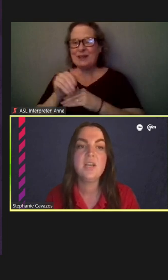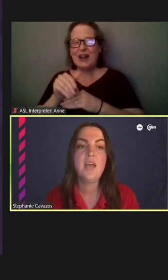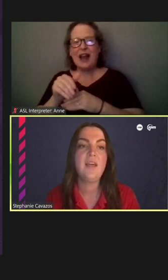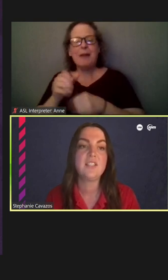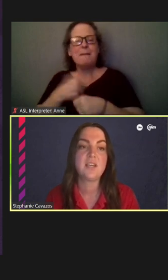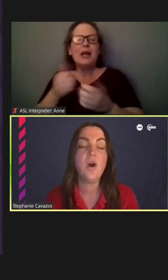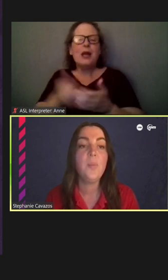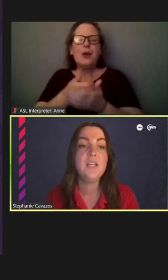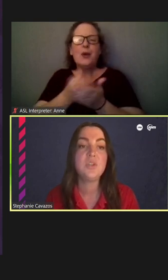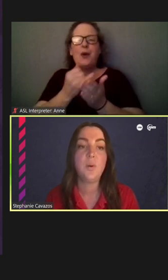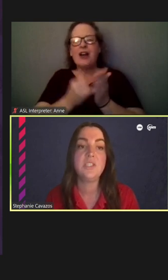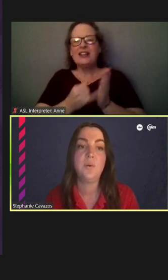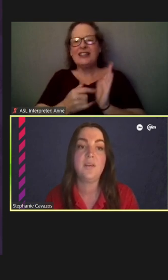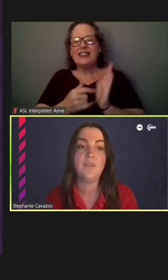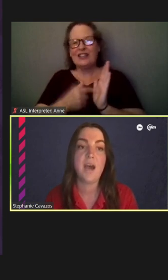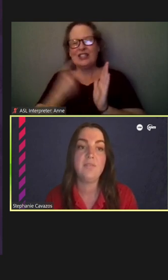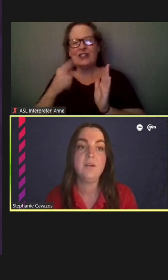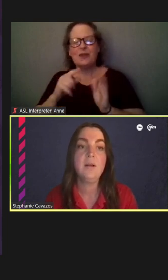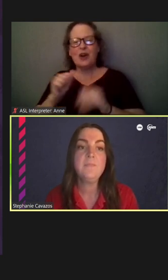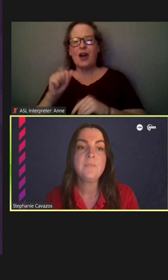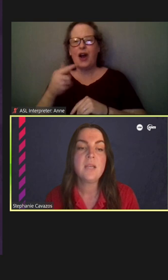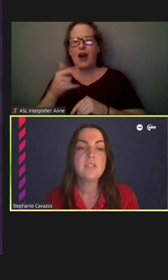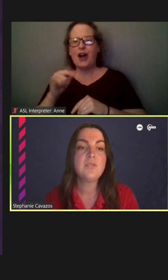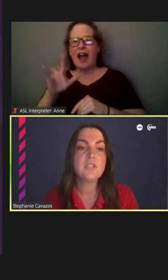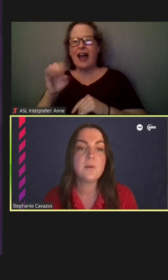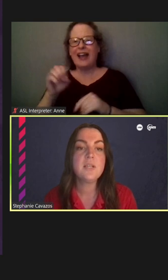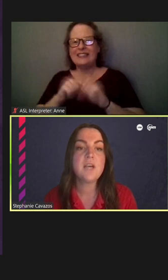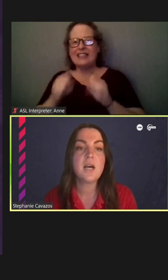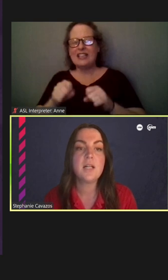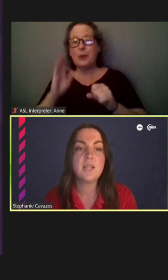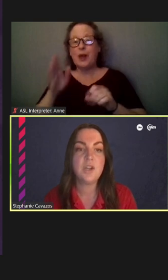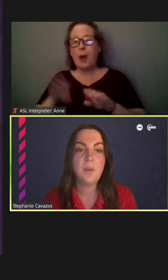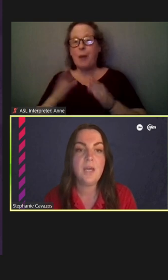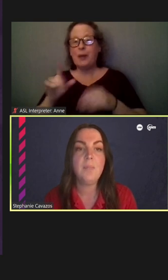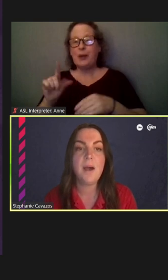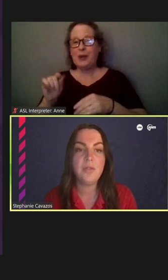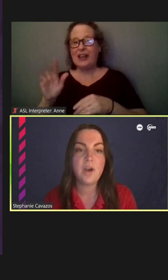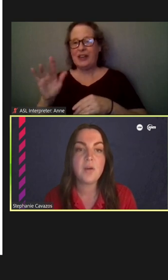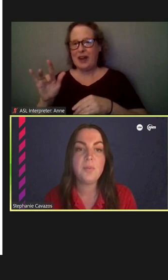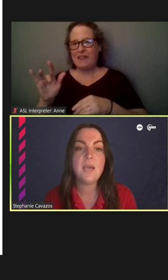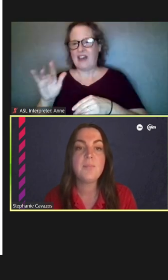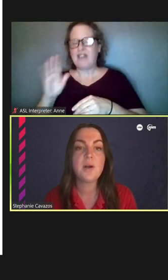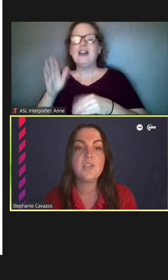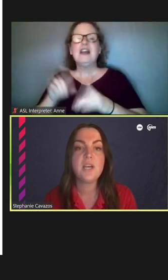and that's going to open in 2025. So, first we're going to talk a little bit about the RPM project